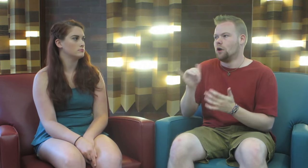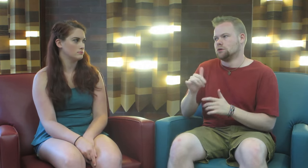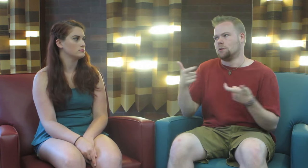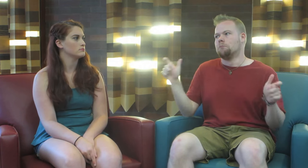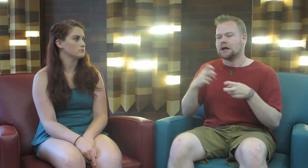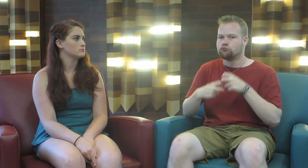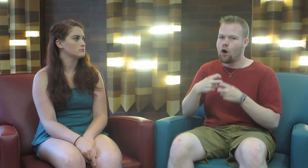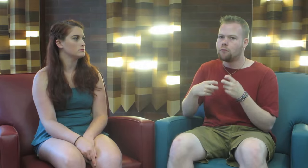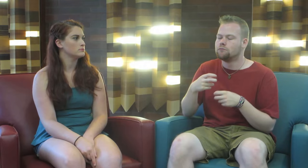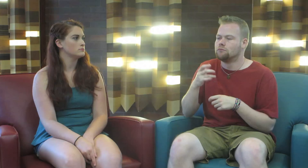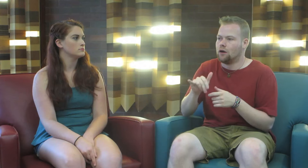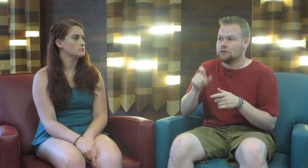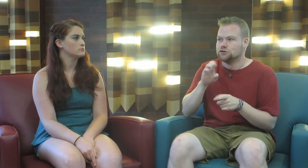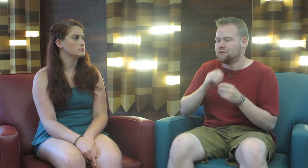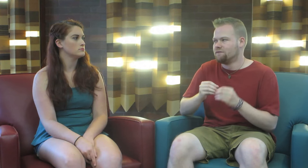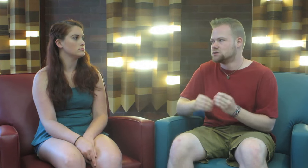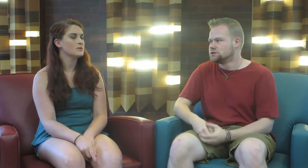So that’s a big problem that needs to be fixed.